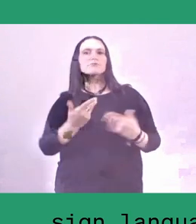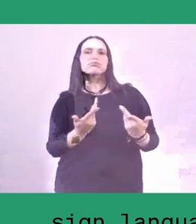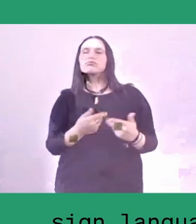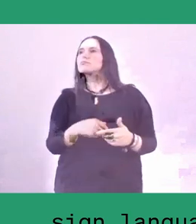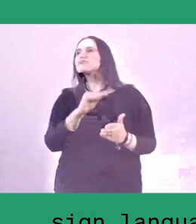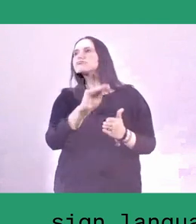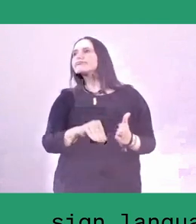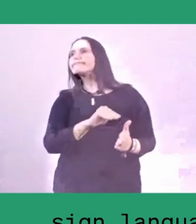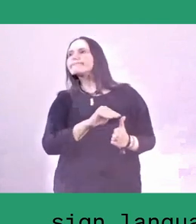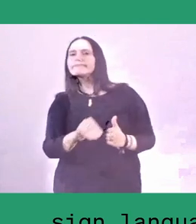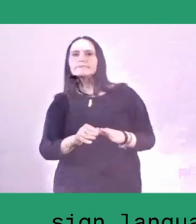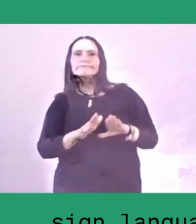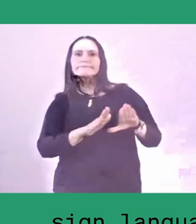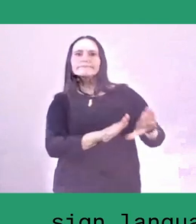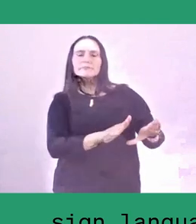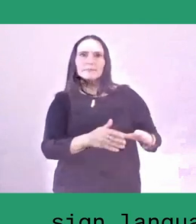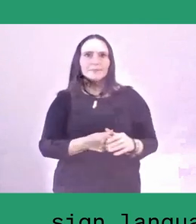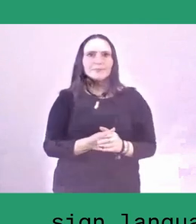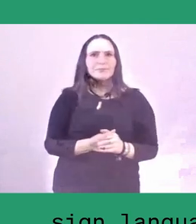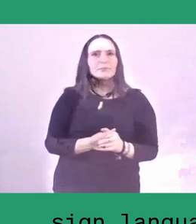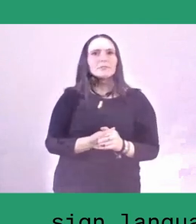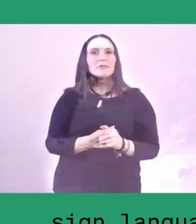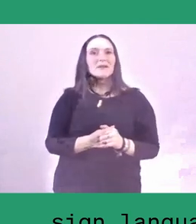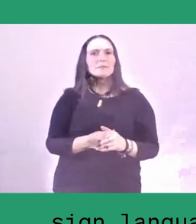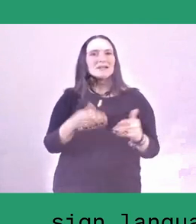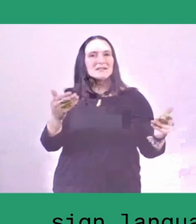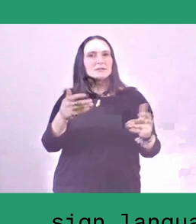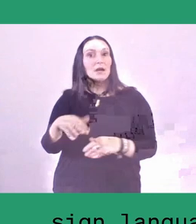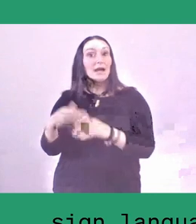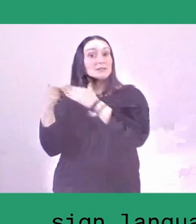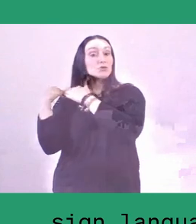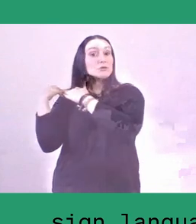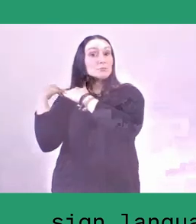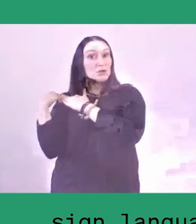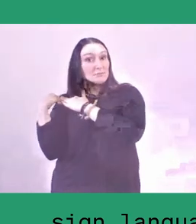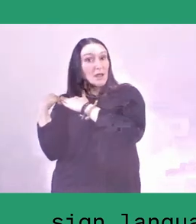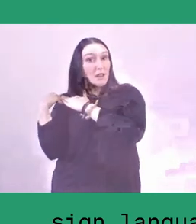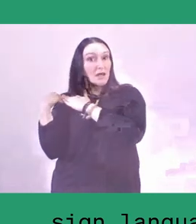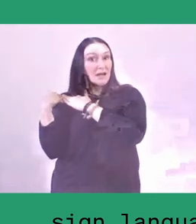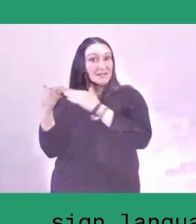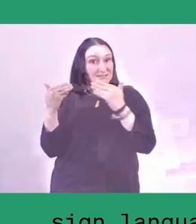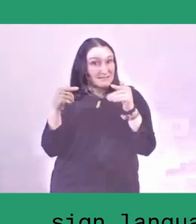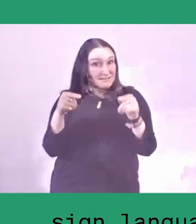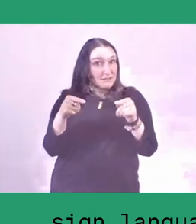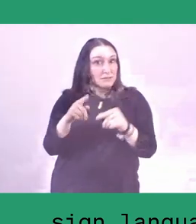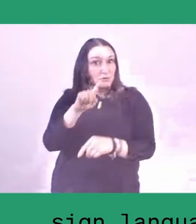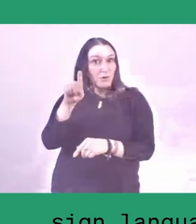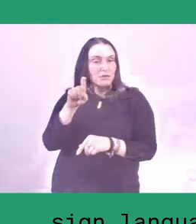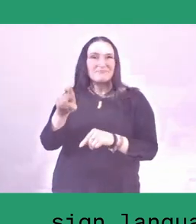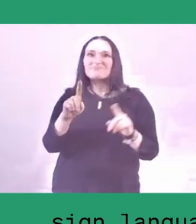So the question about responsibility is not to ask who is responsible, but what we can do to restore the soil,